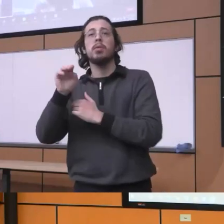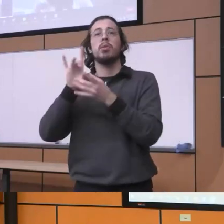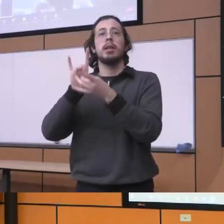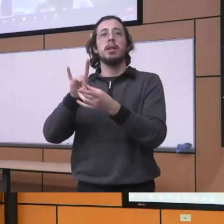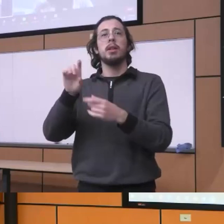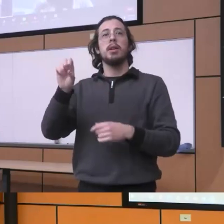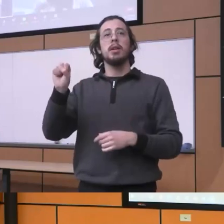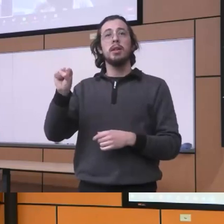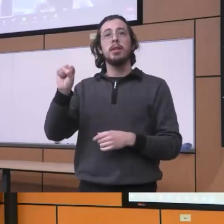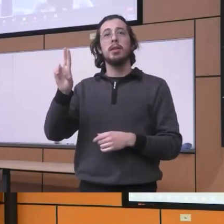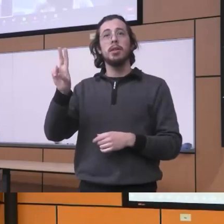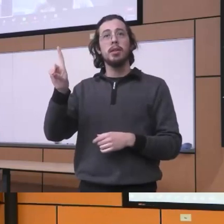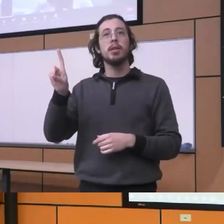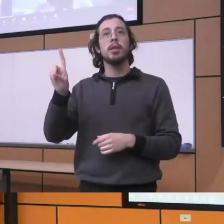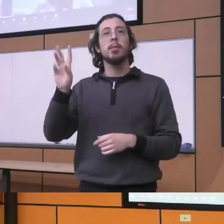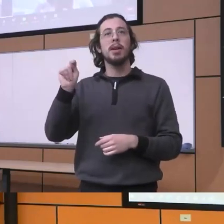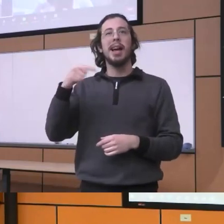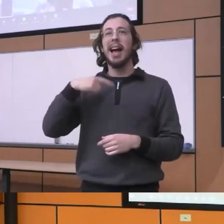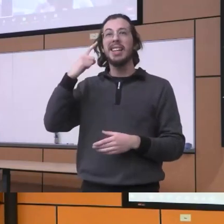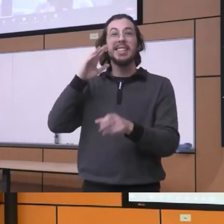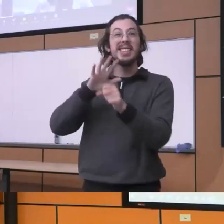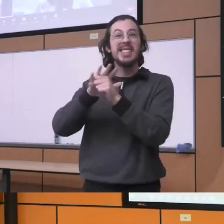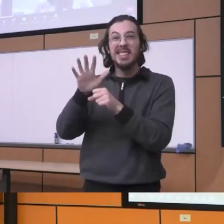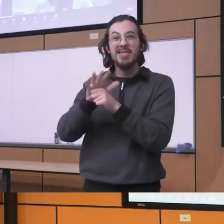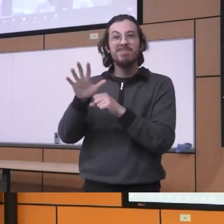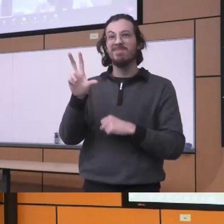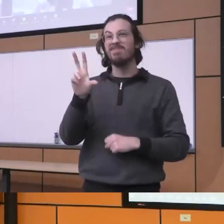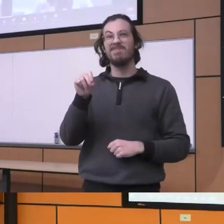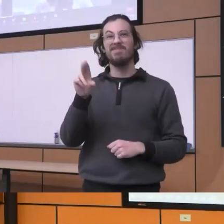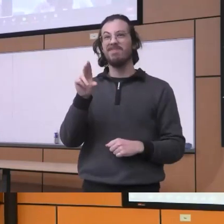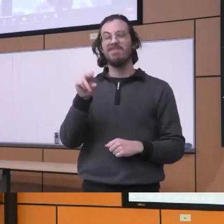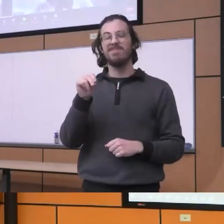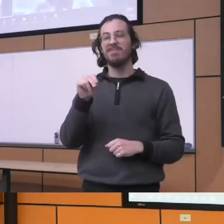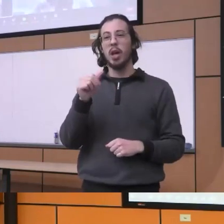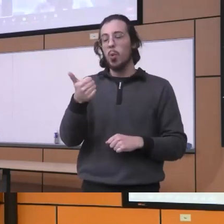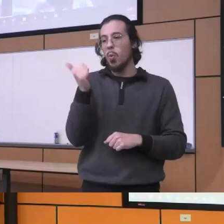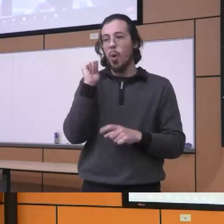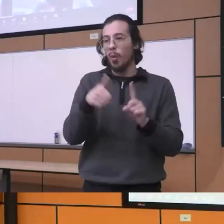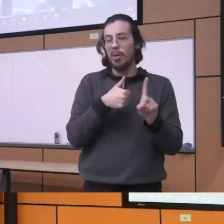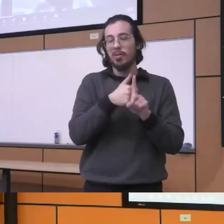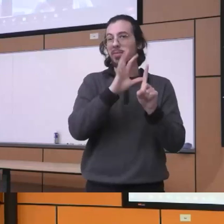don't believe this is going to be really enough to change people's to change the culture you know so